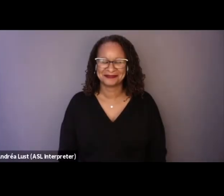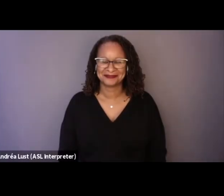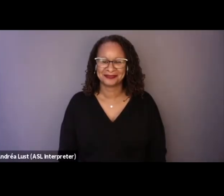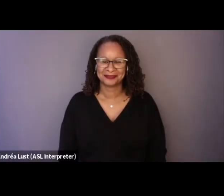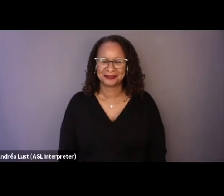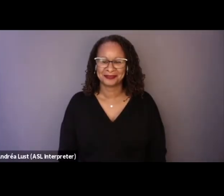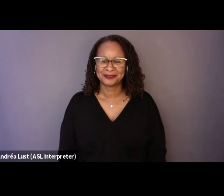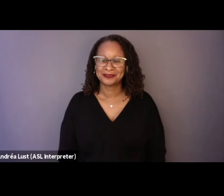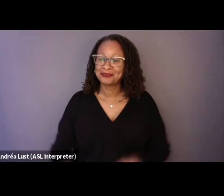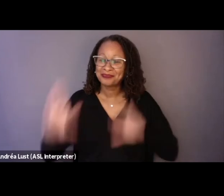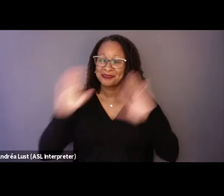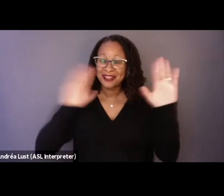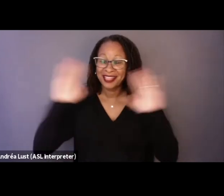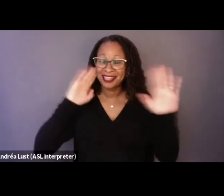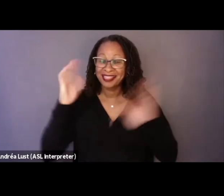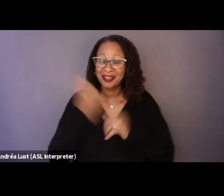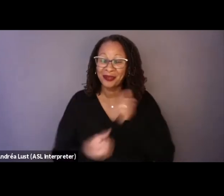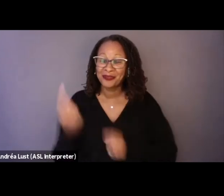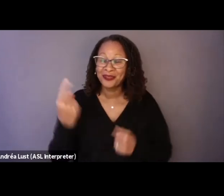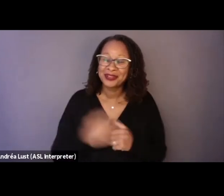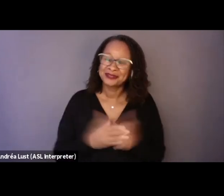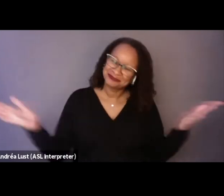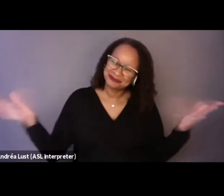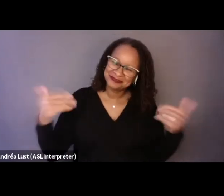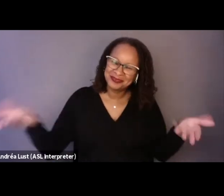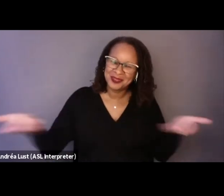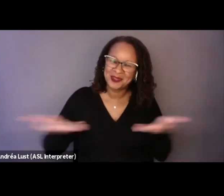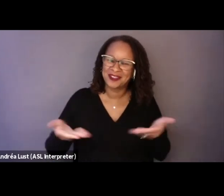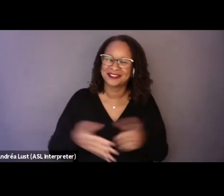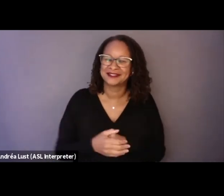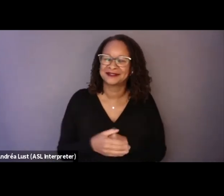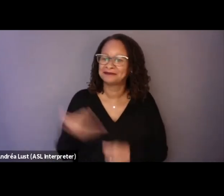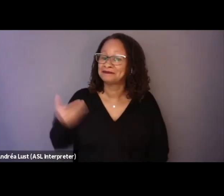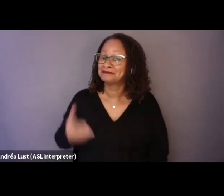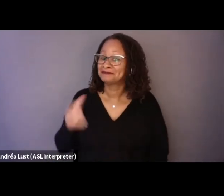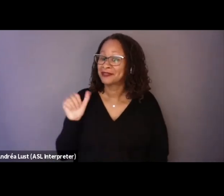Hello, everyone. Welcome. My name is Cassidy Dimon.